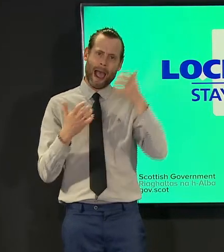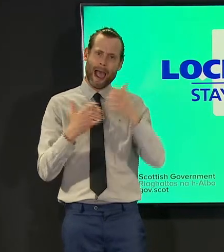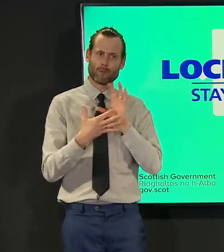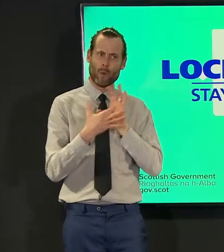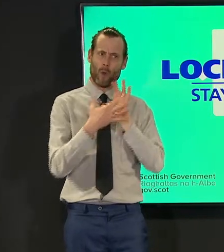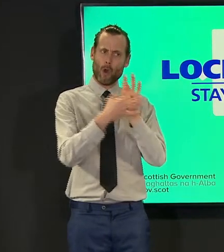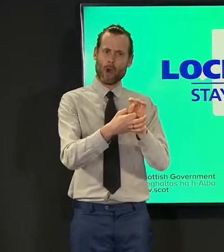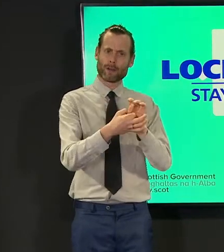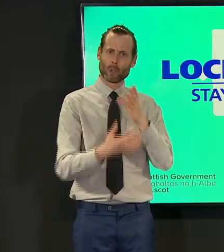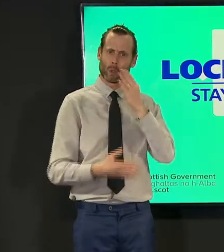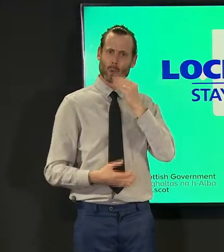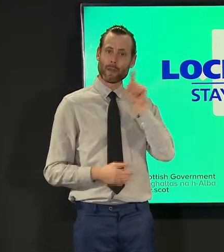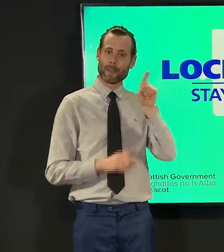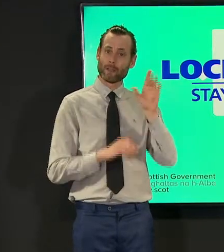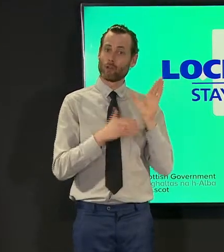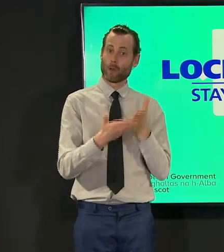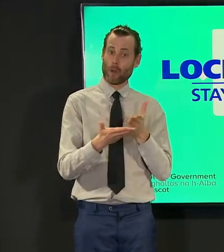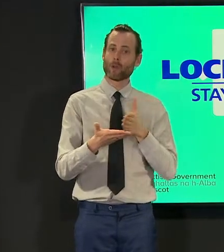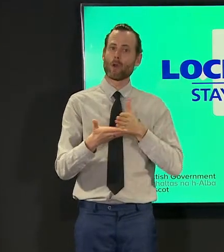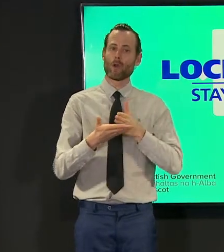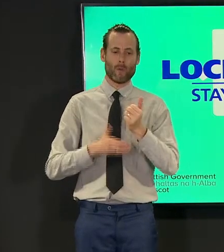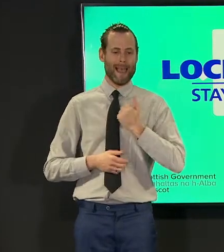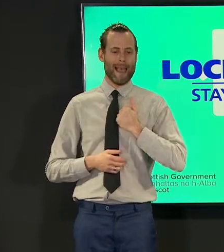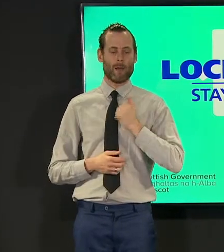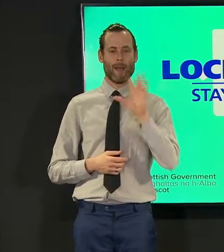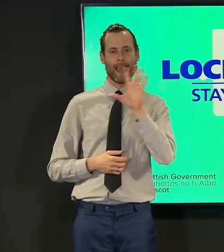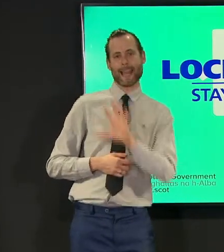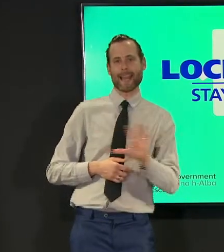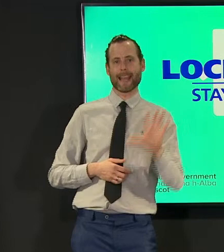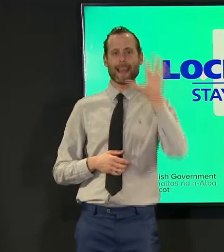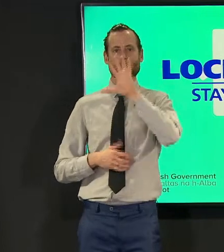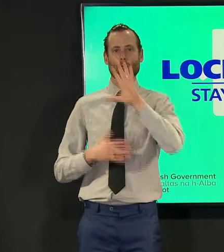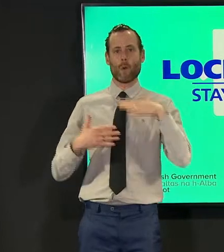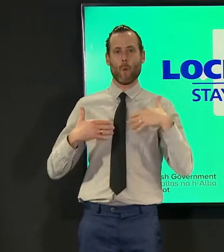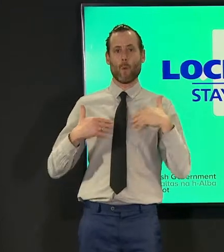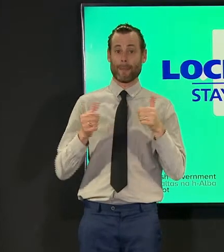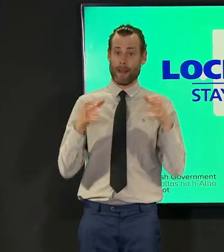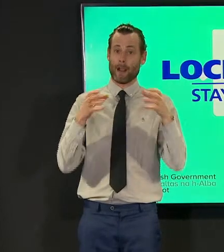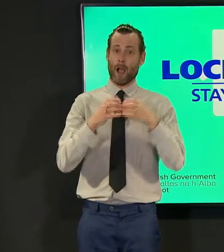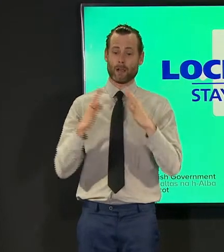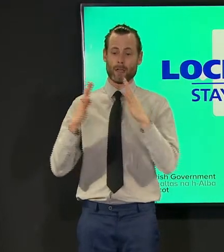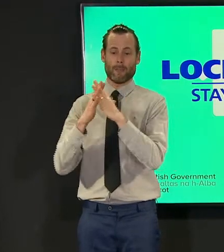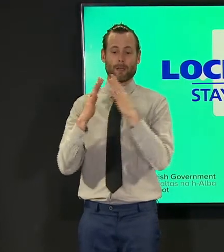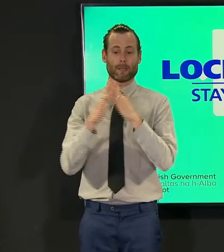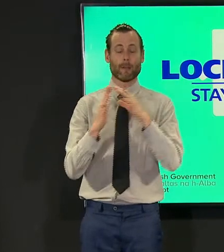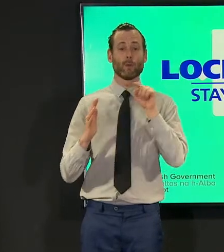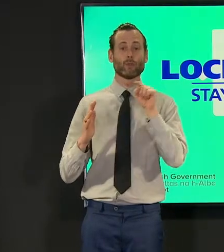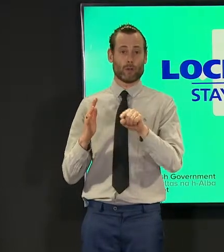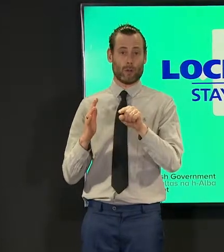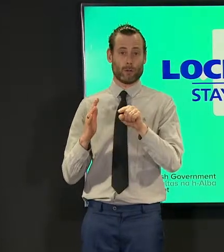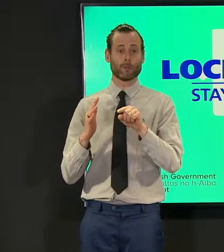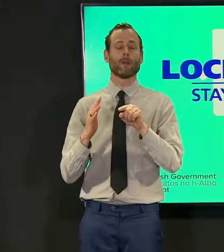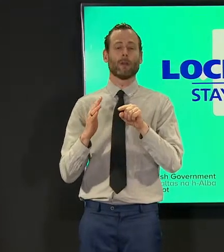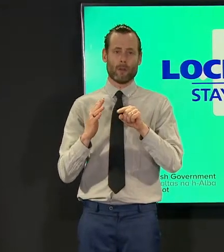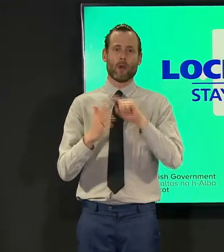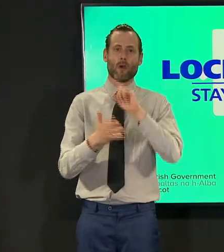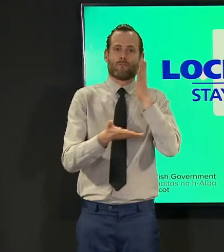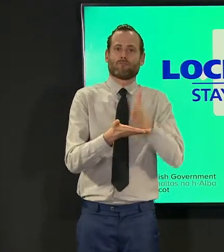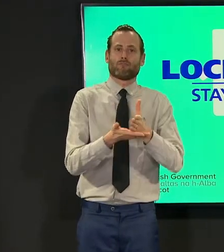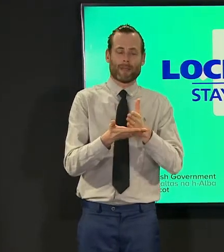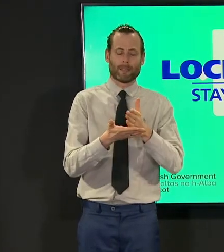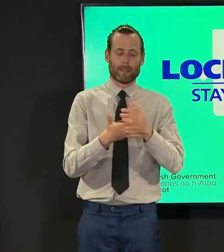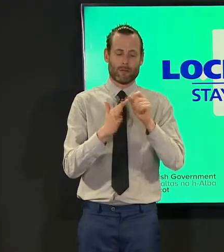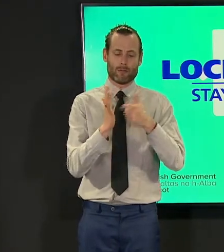available through our national wellbeing hub which can be accessed at www promis that's p r o m i s